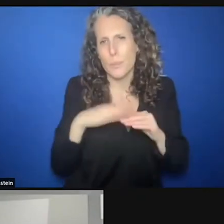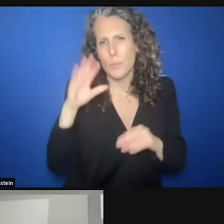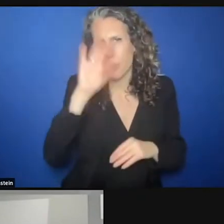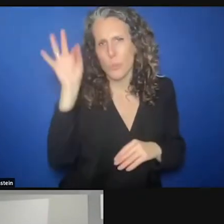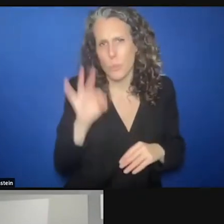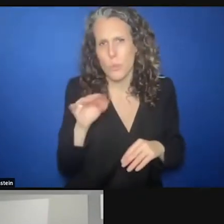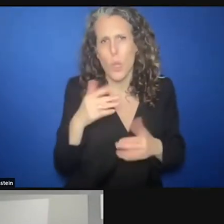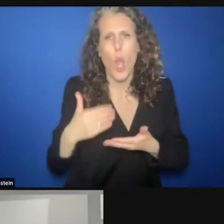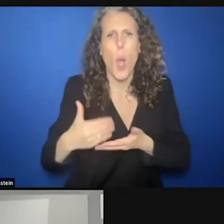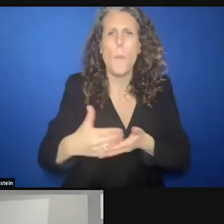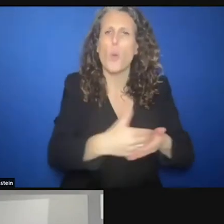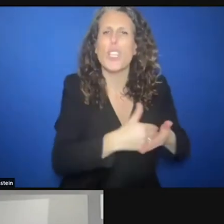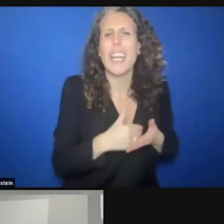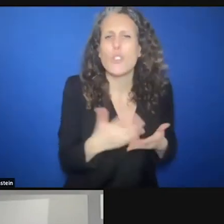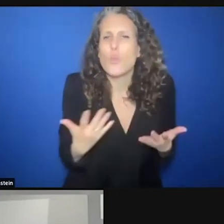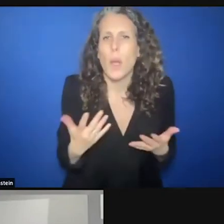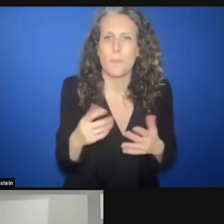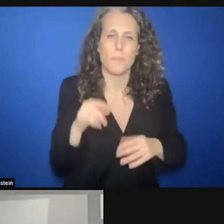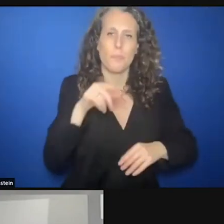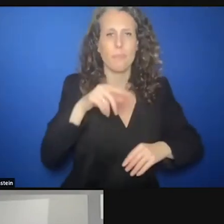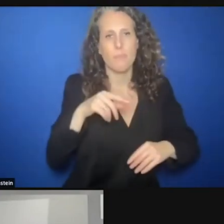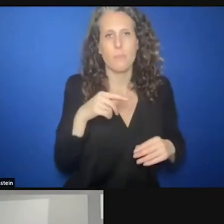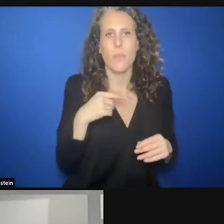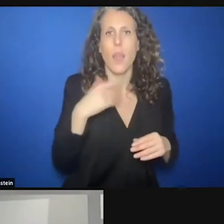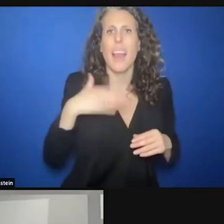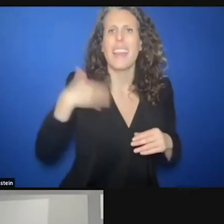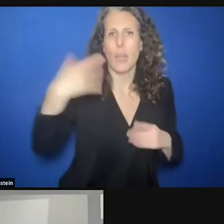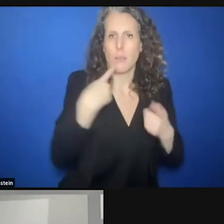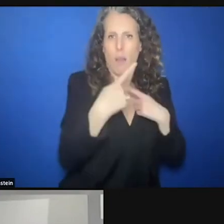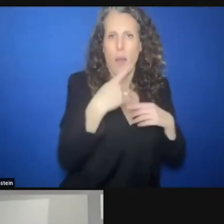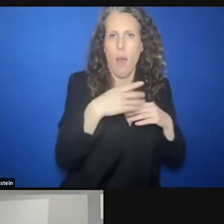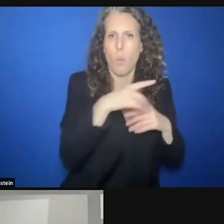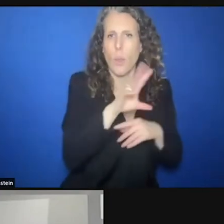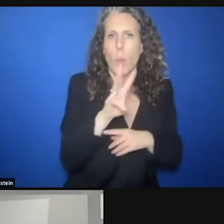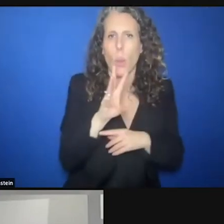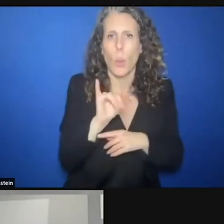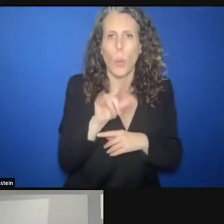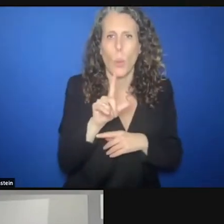needs to do. We'll be talking more to William Chemaly later on in this panel, but what would you